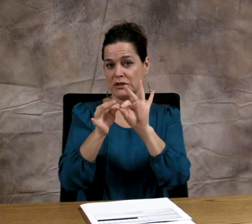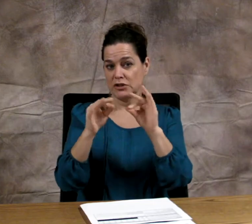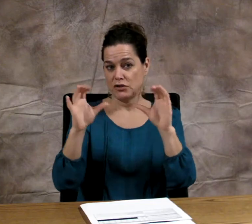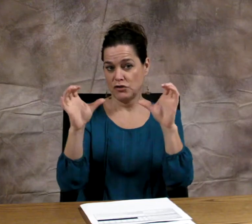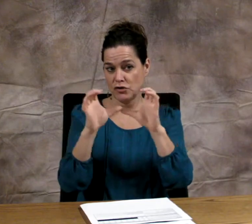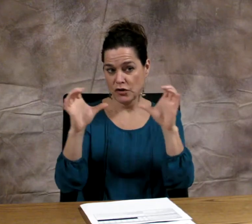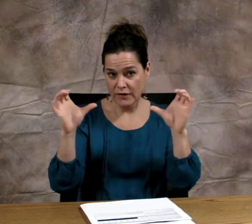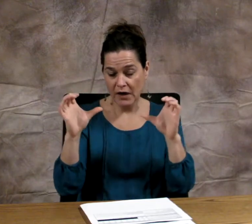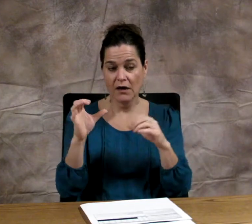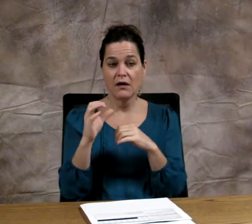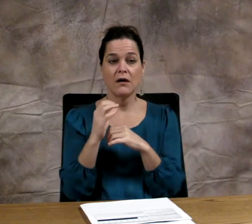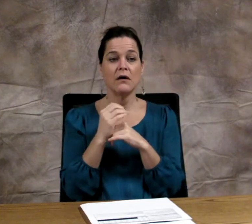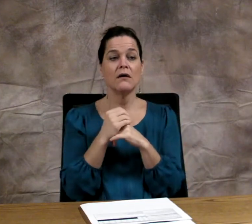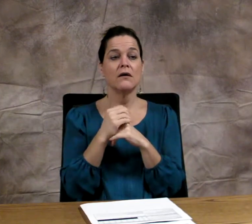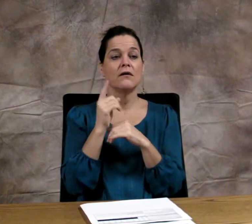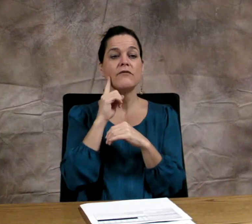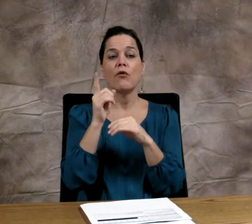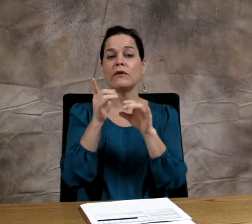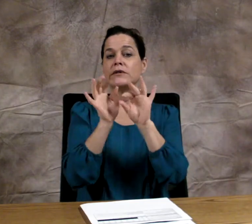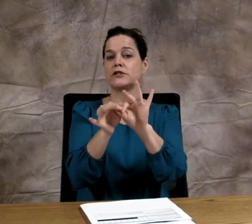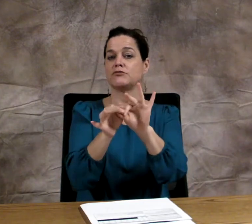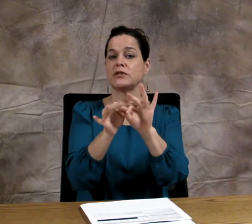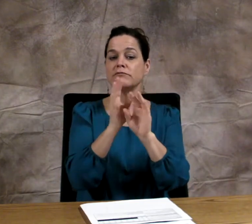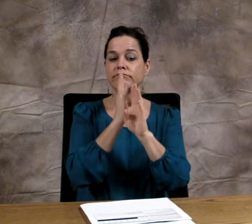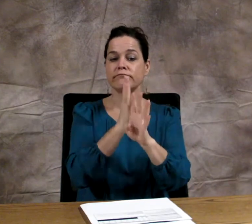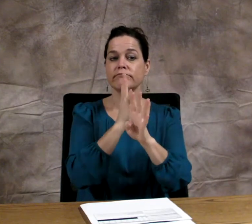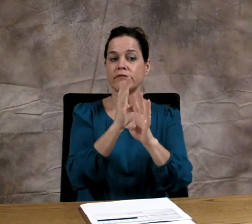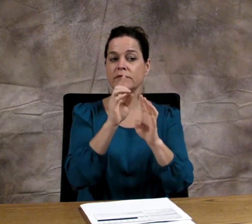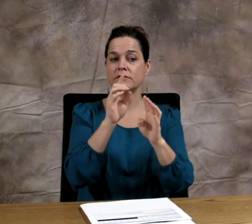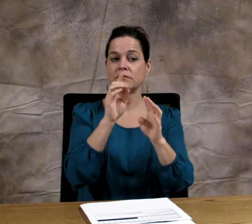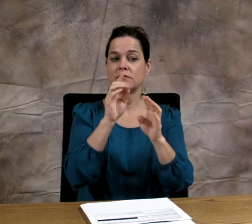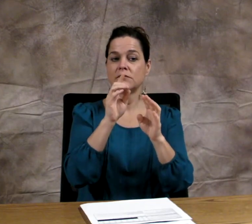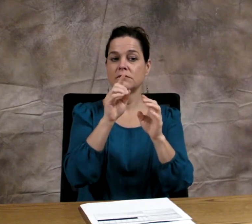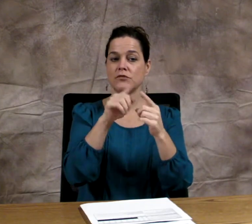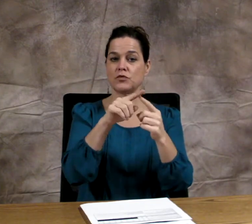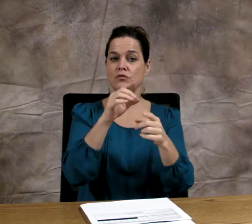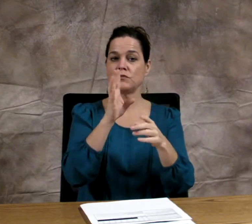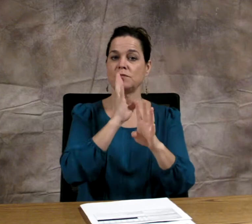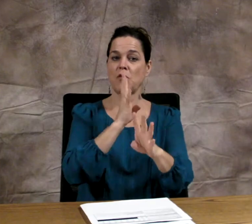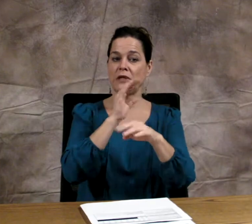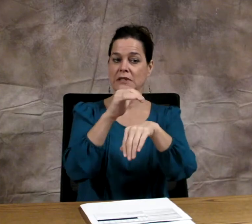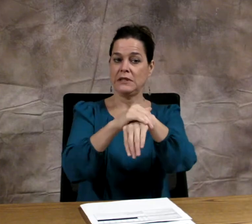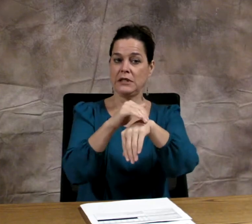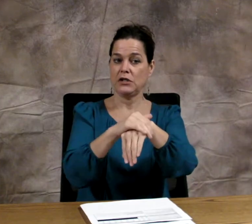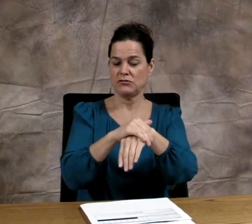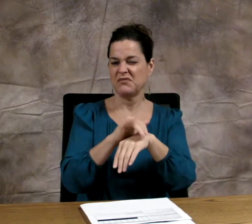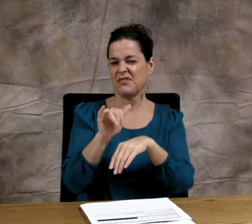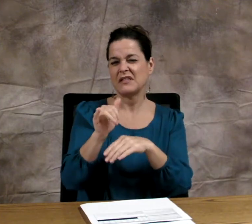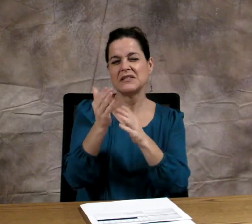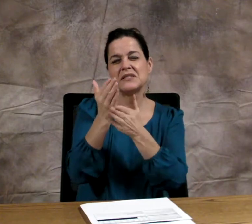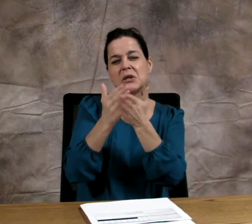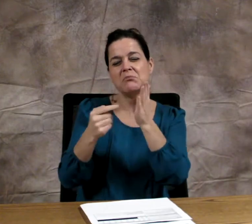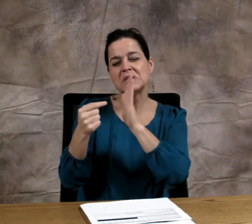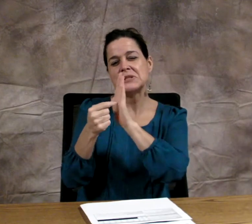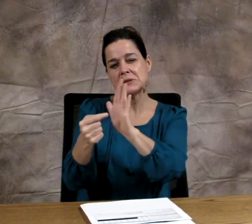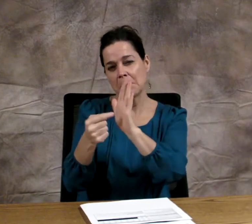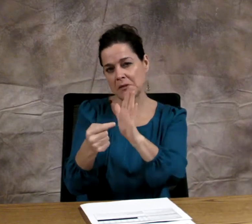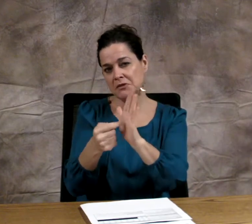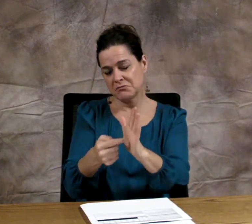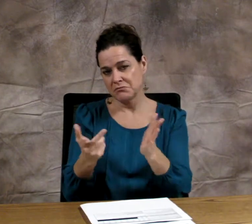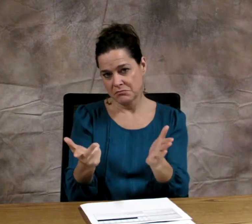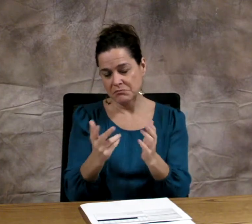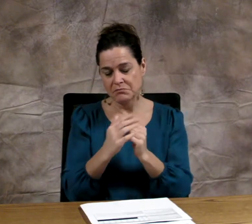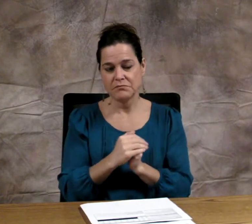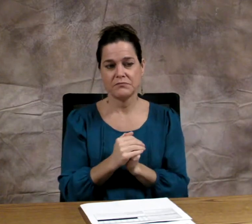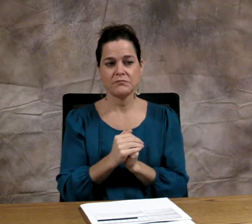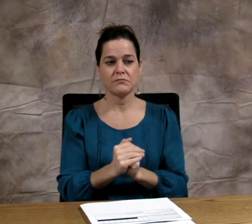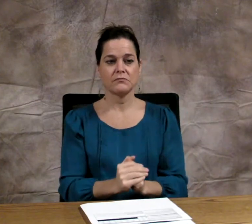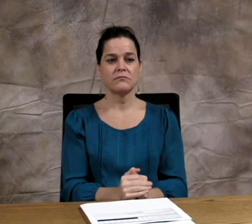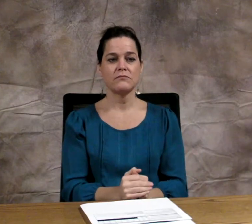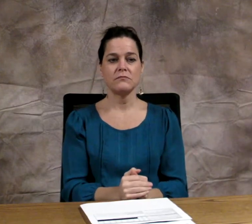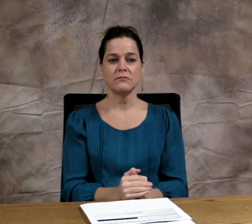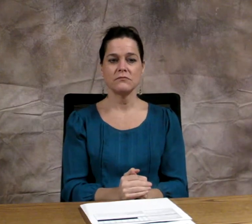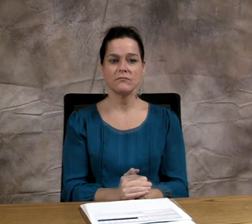For example, IC or TC, OIC, Oral Interpreting Certificate for Interpreting into Spoken English.